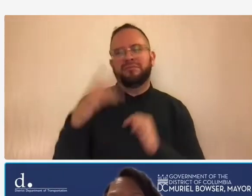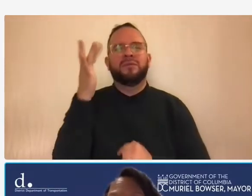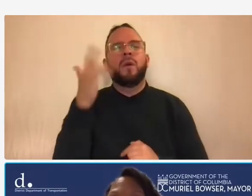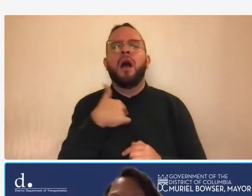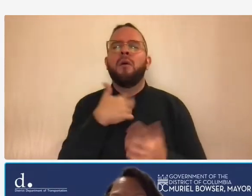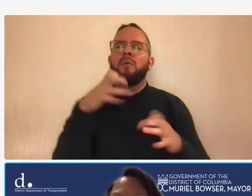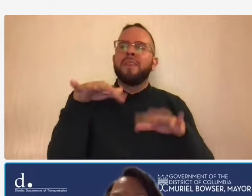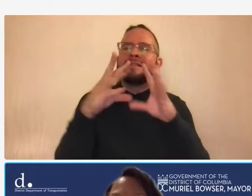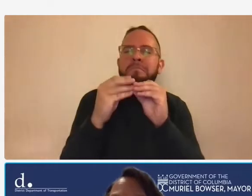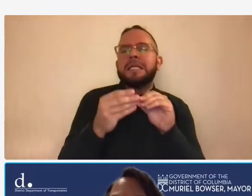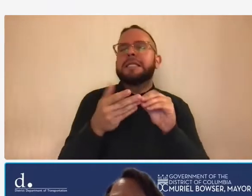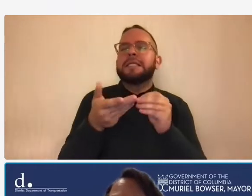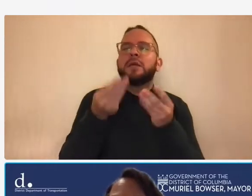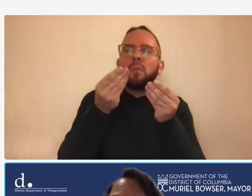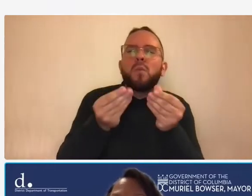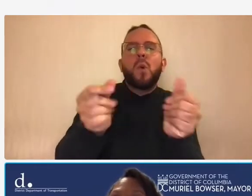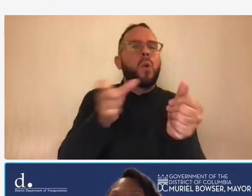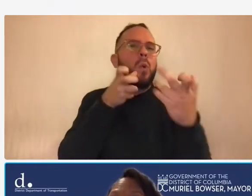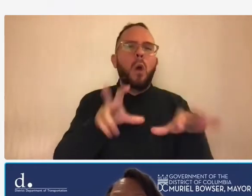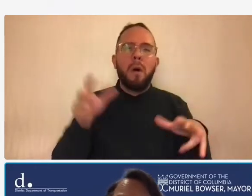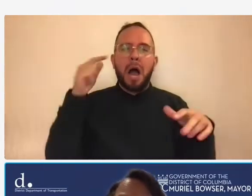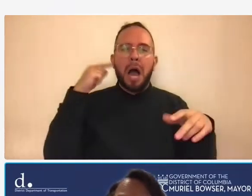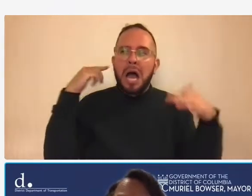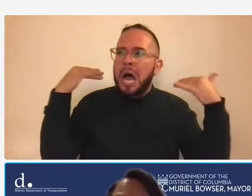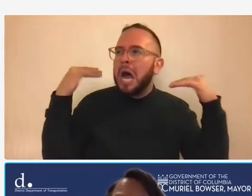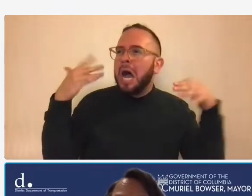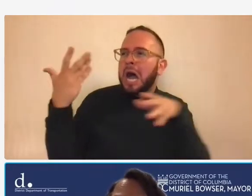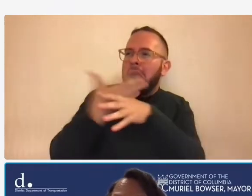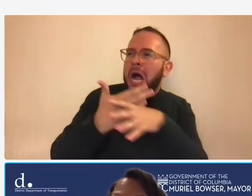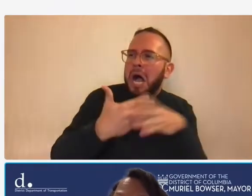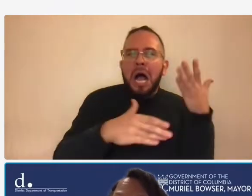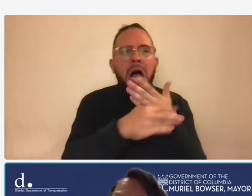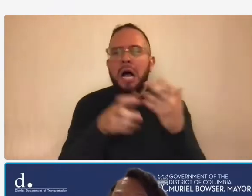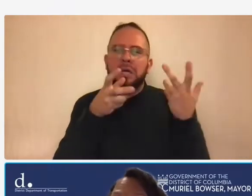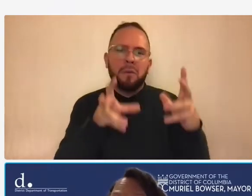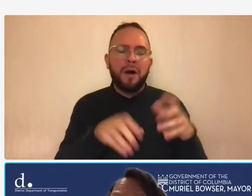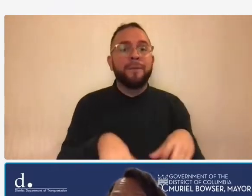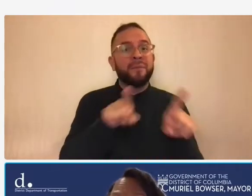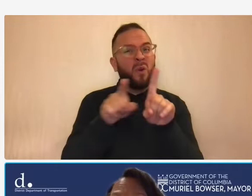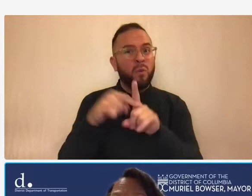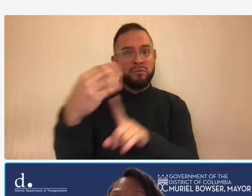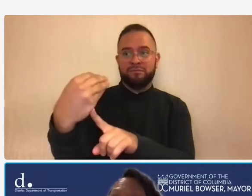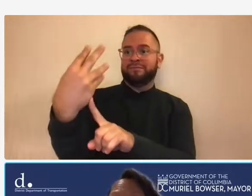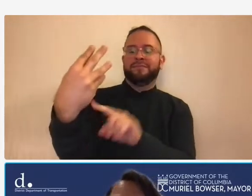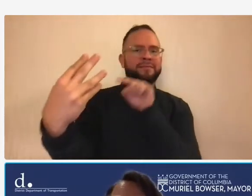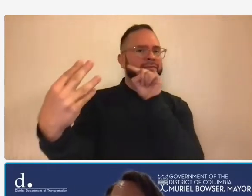auditory disruption also your video camera is off by default and you will not be able to share video